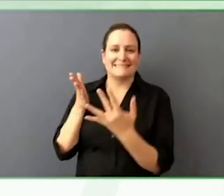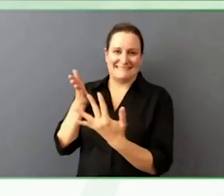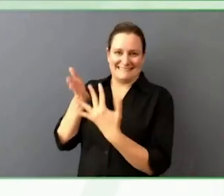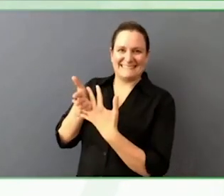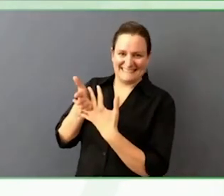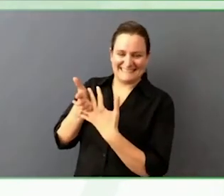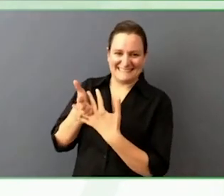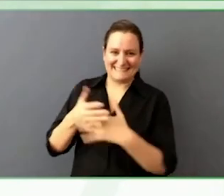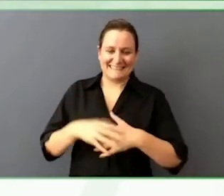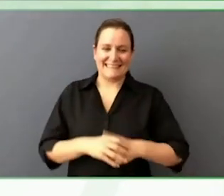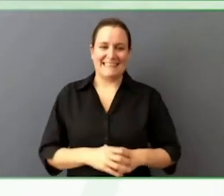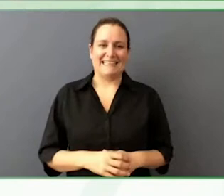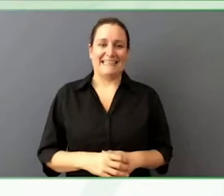Guidelines that are very huge.